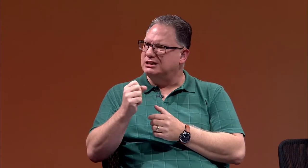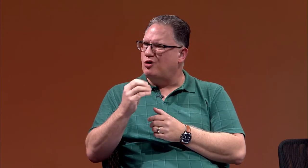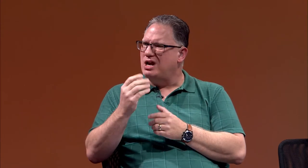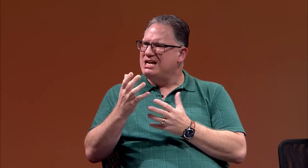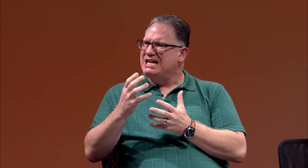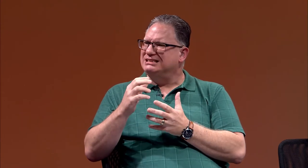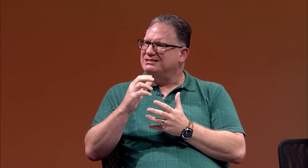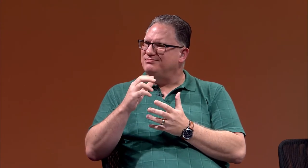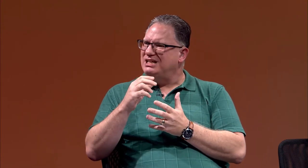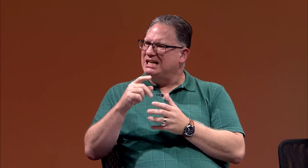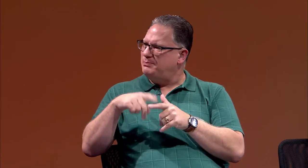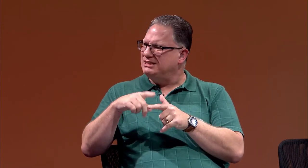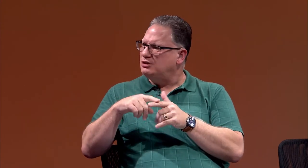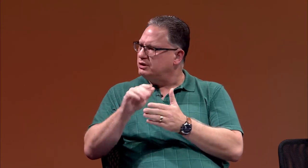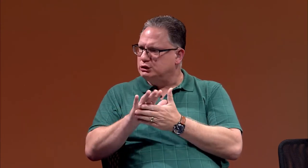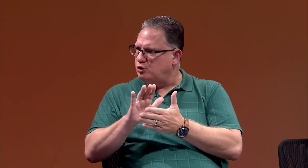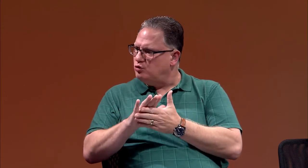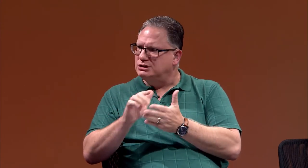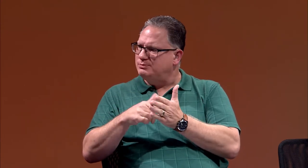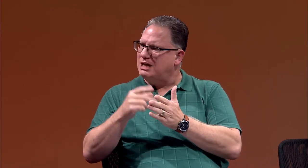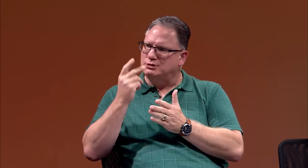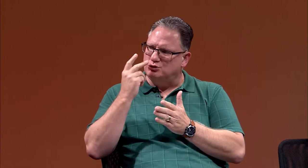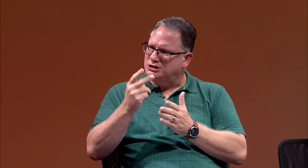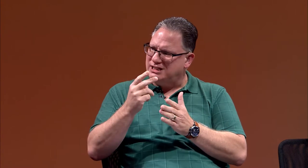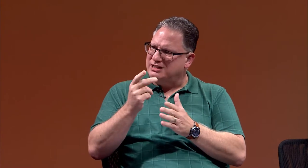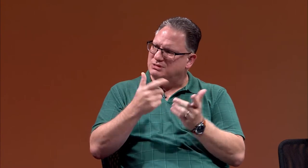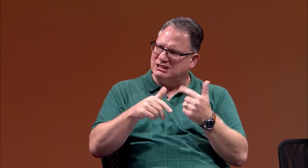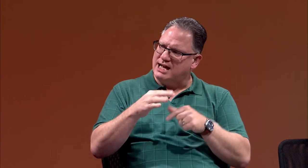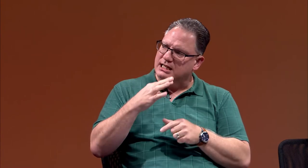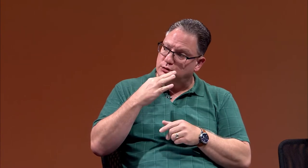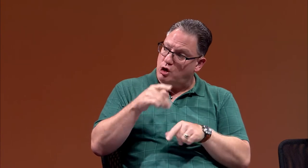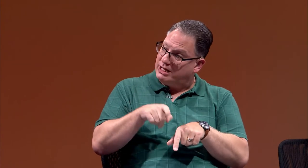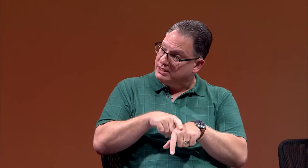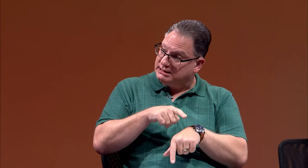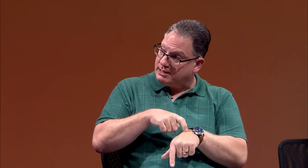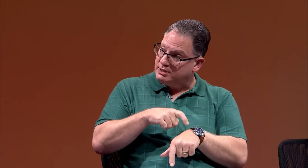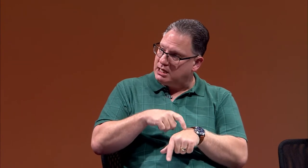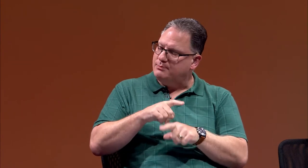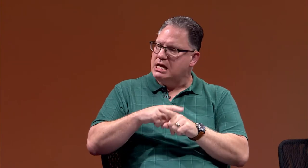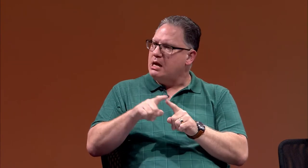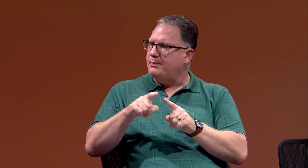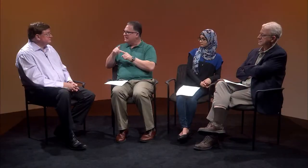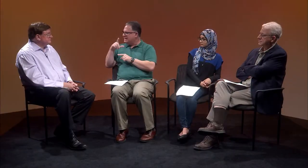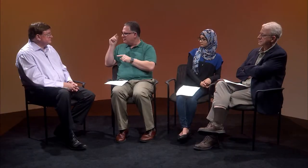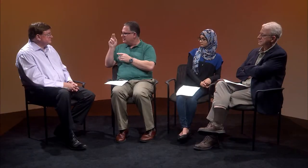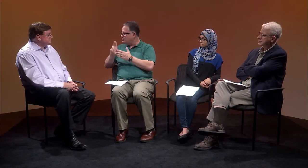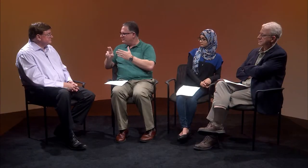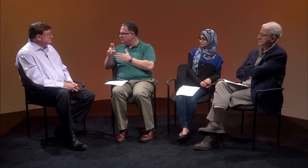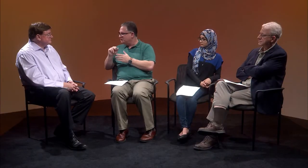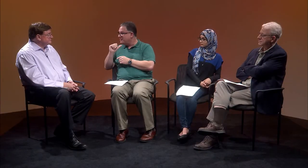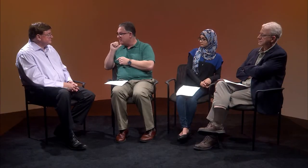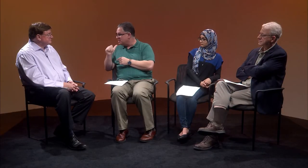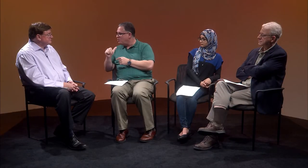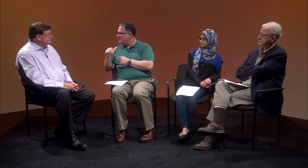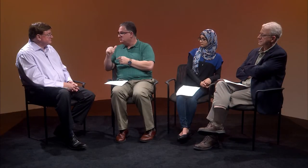So it depends on the school; sometimes you'll see them sign and talk at the same time, but at Gallaudet University, they don't.